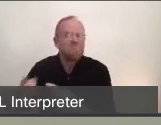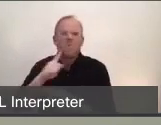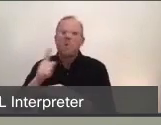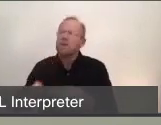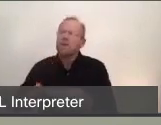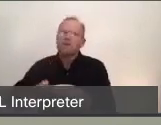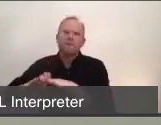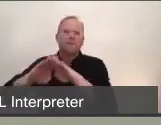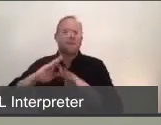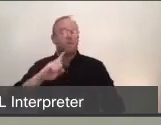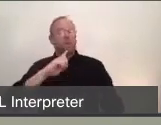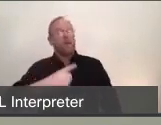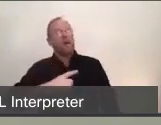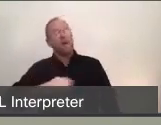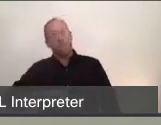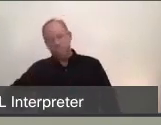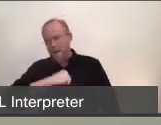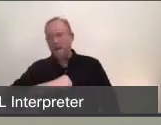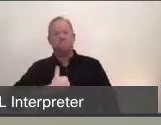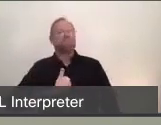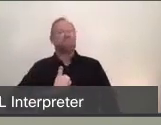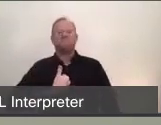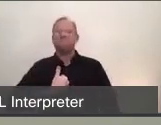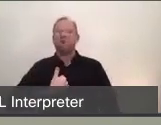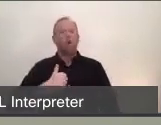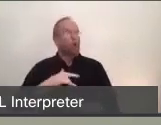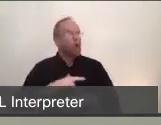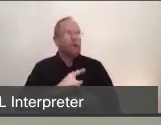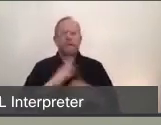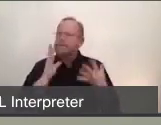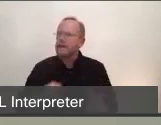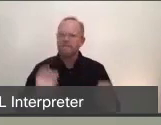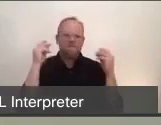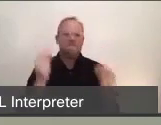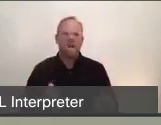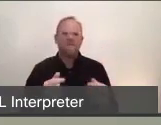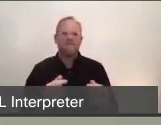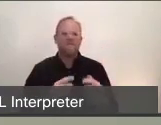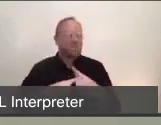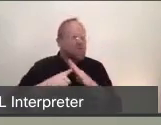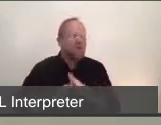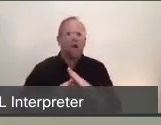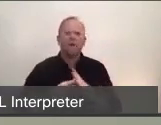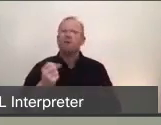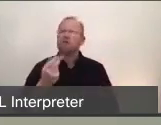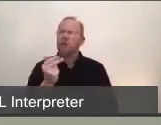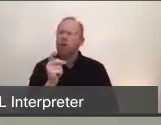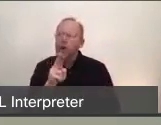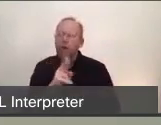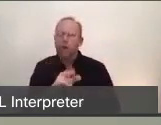of a County that decided to take aggressive swift action and to implement a shelter-in-place. It has saved lives in our community,